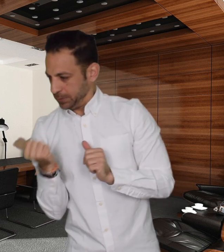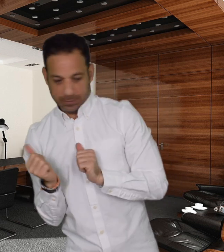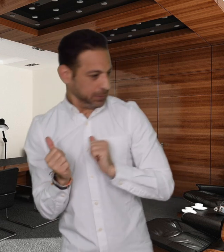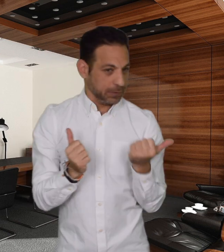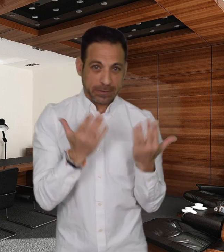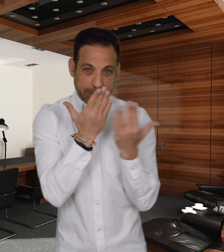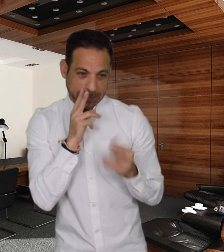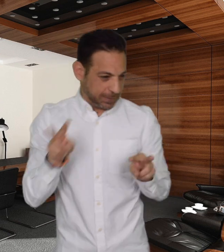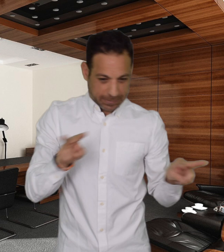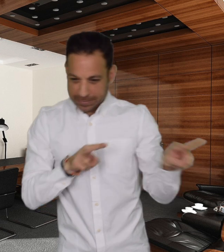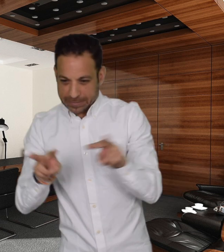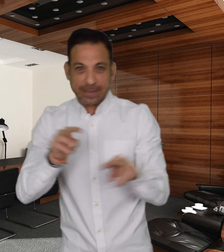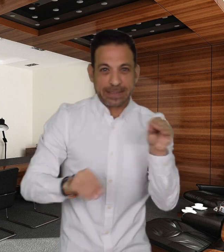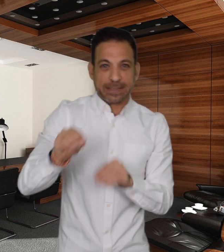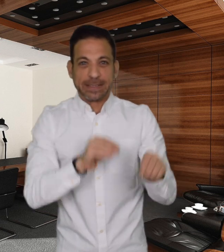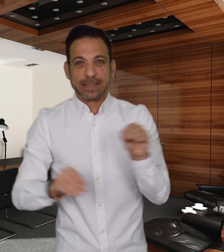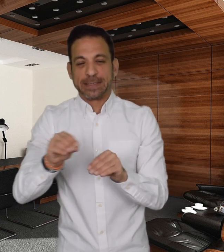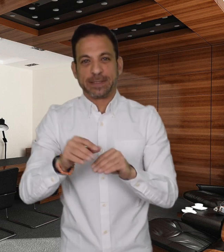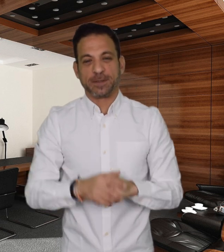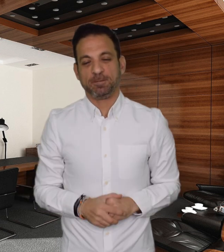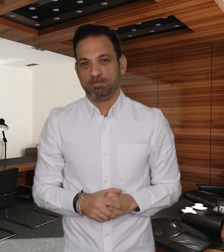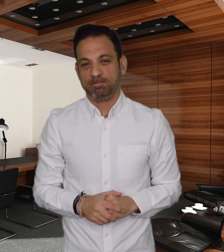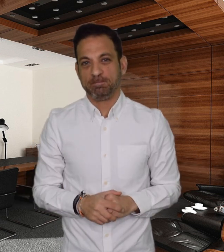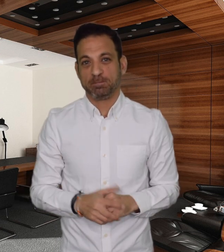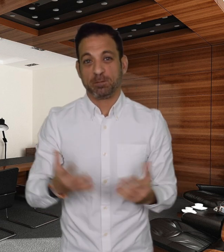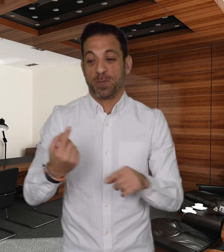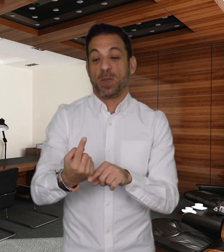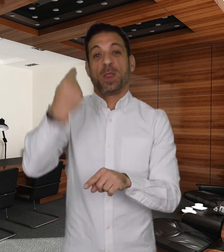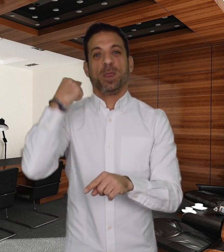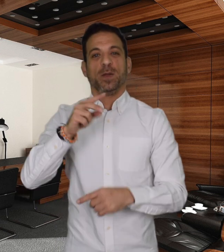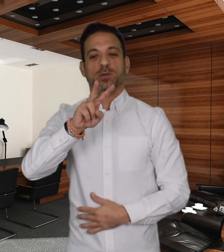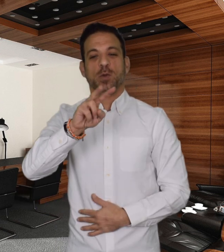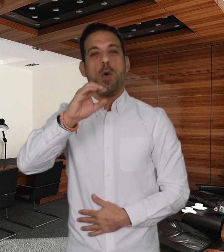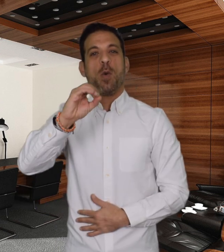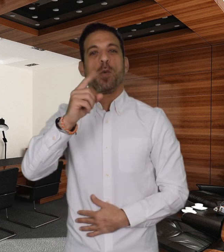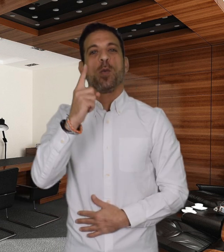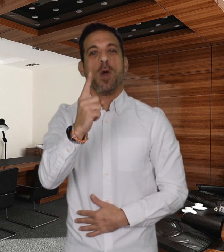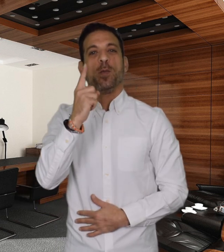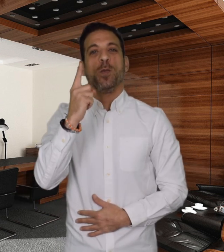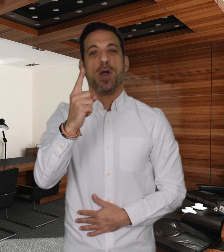study alone after class to not lag behind fellow students.